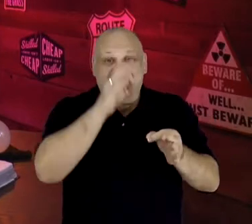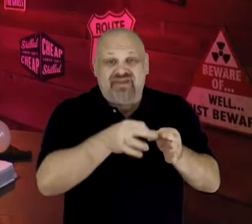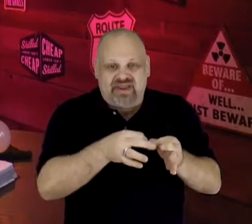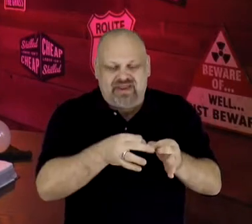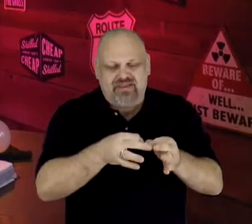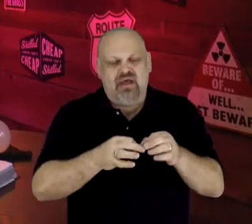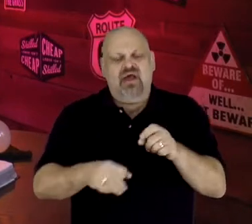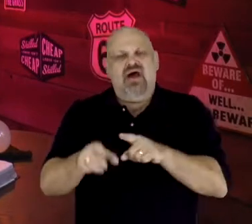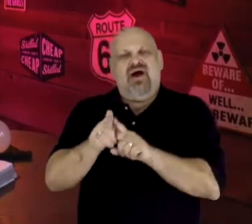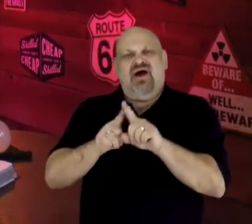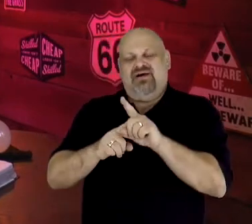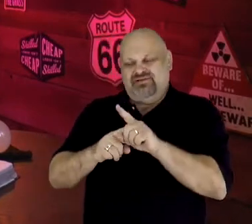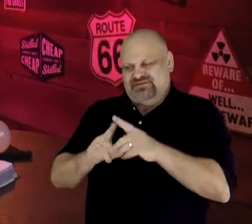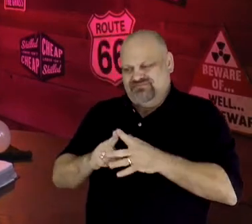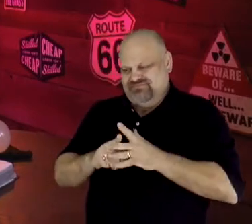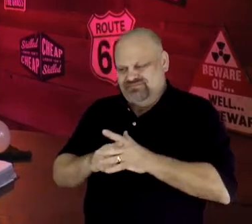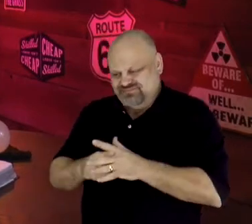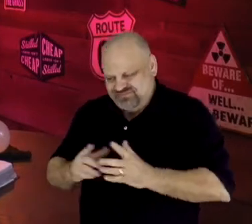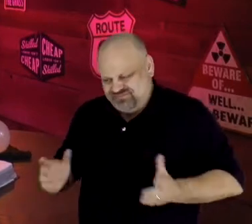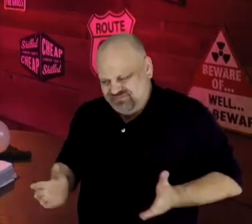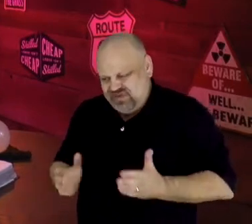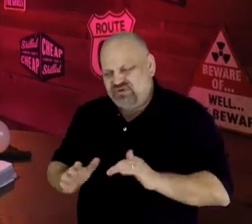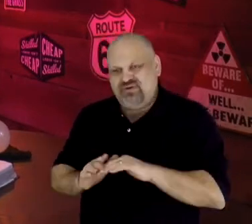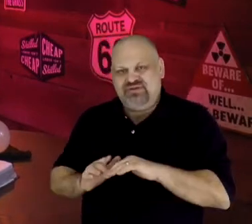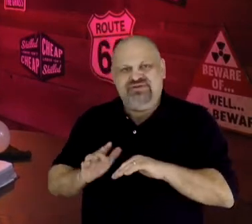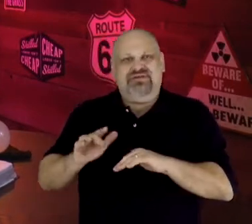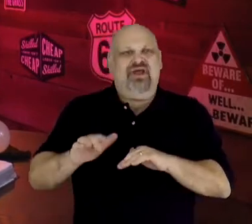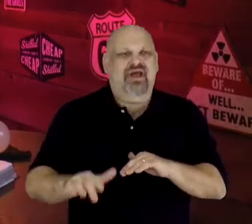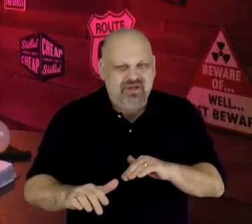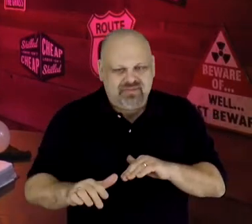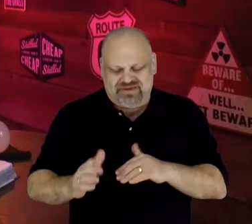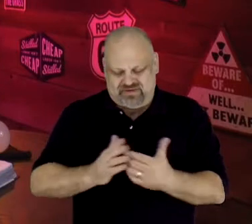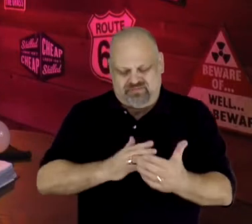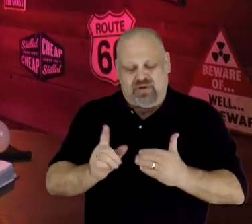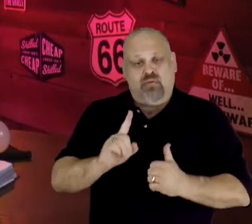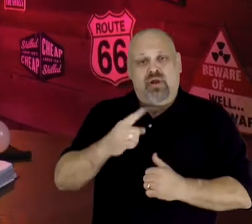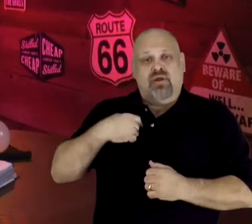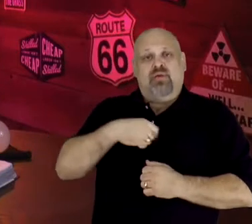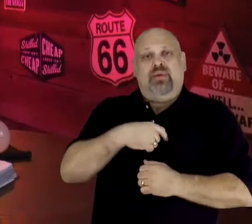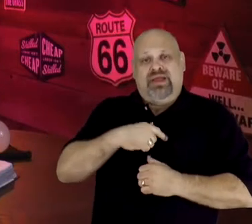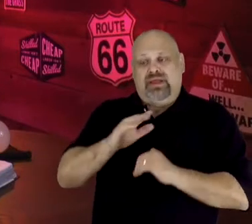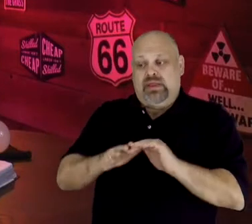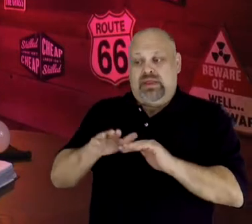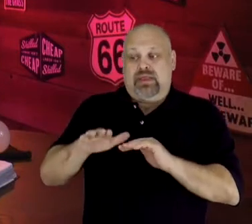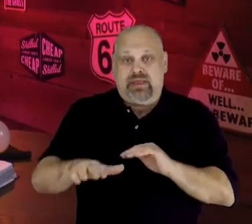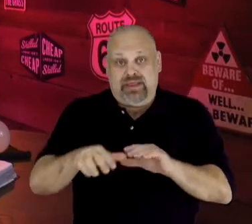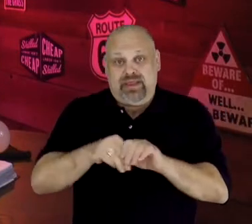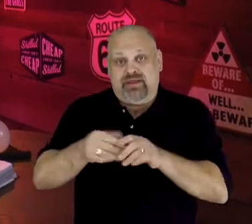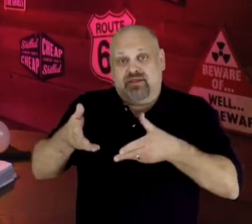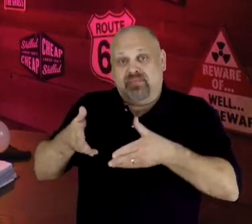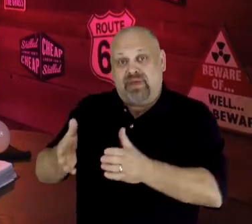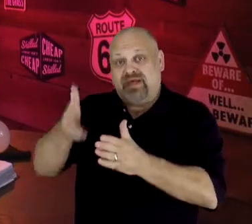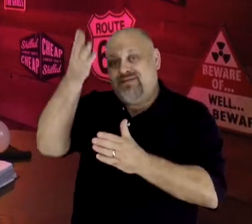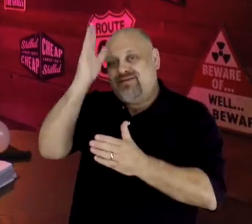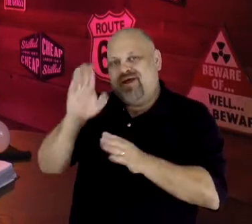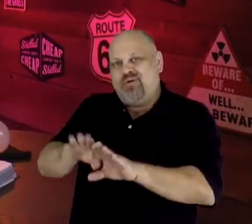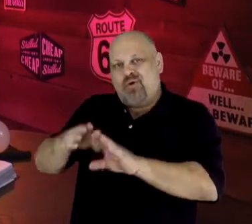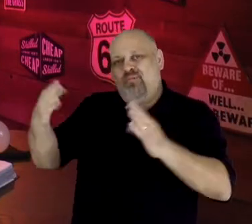also the catalyst for stepping out from wherever we are into the path God opens before us.